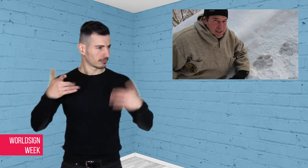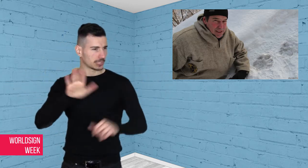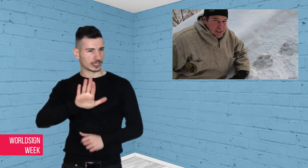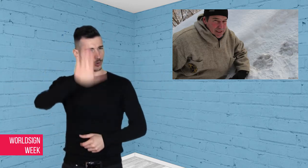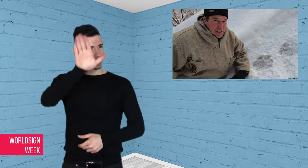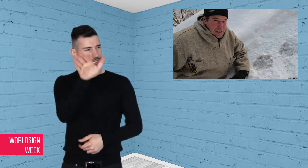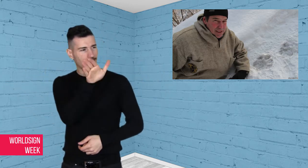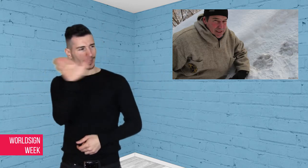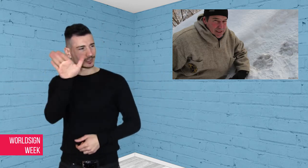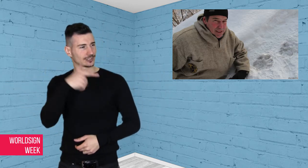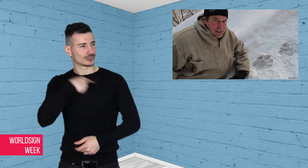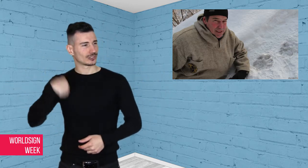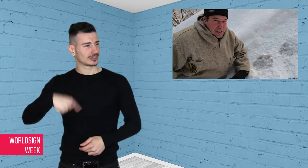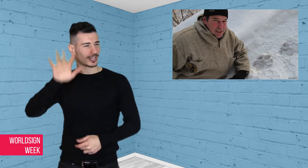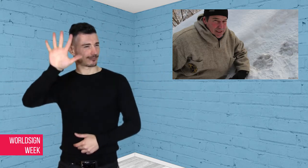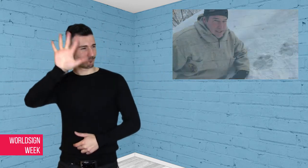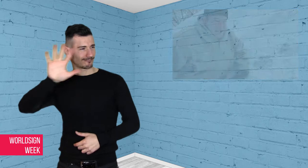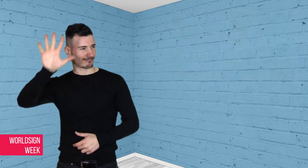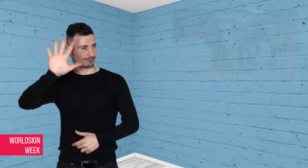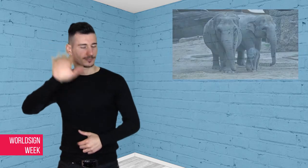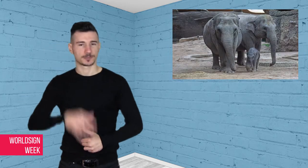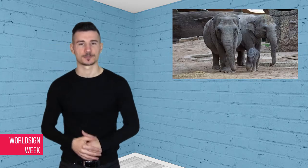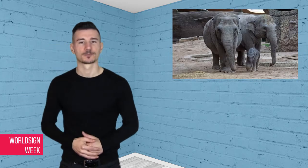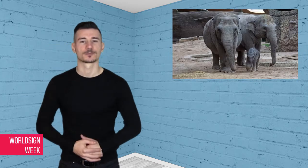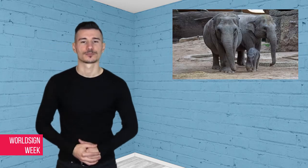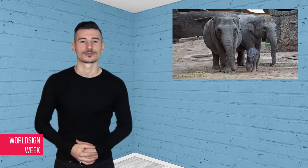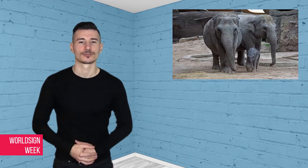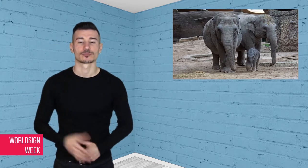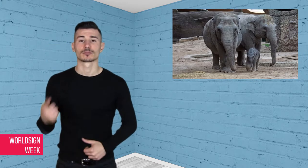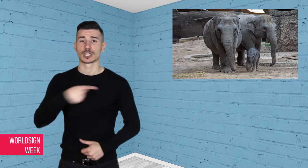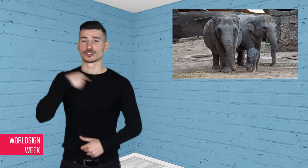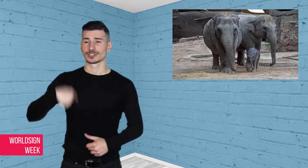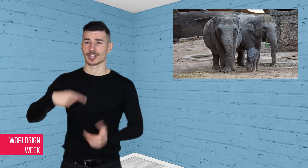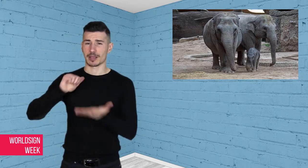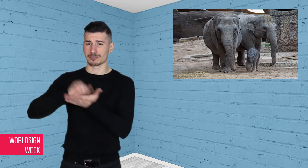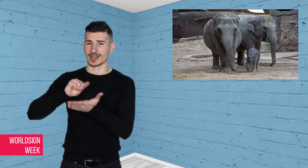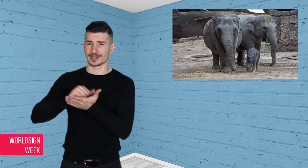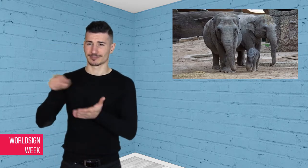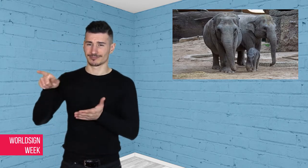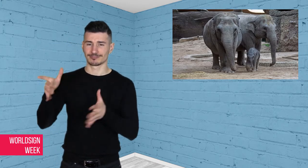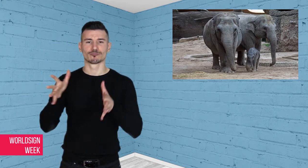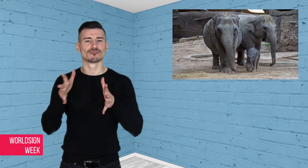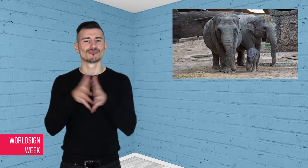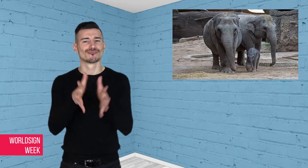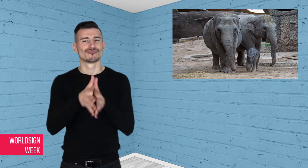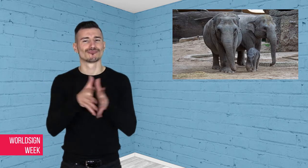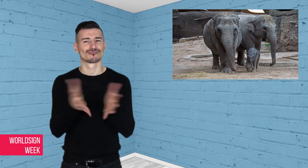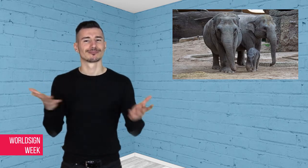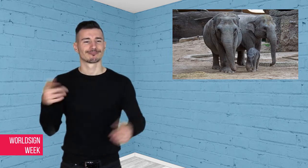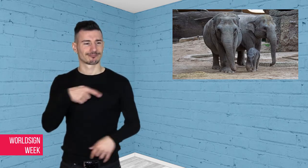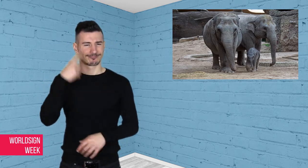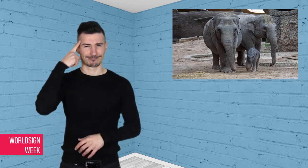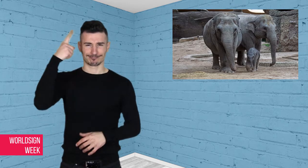northeastern part of the country. The Chinese media reported that a plan